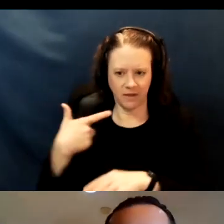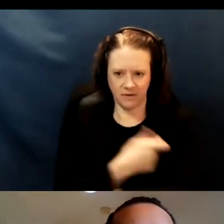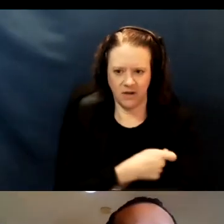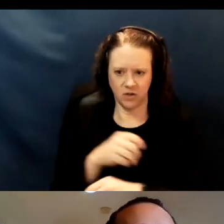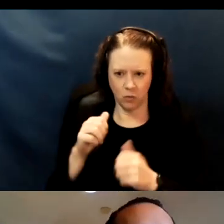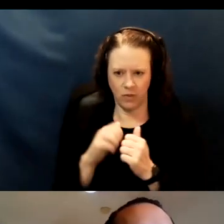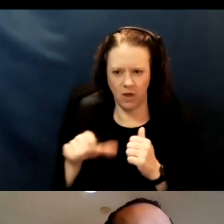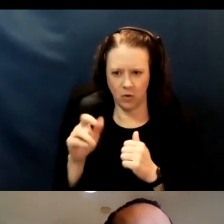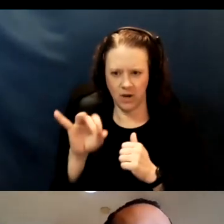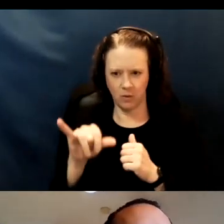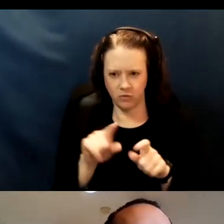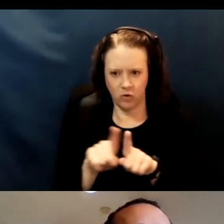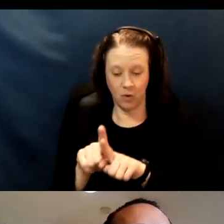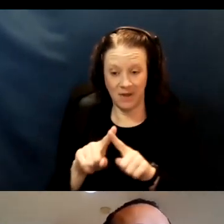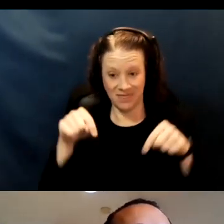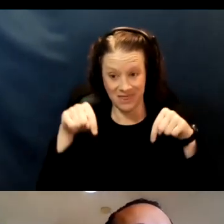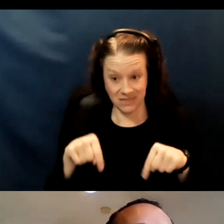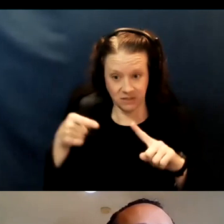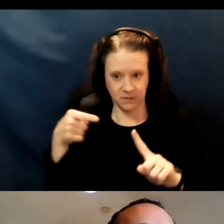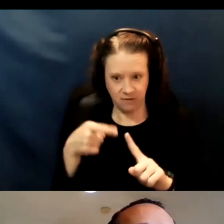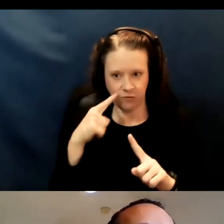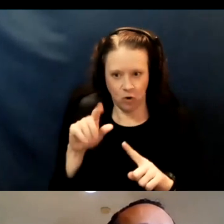I mean, a county and its partners are vaccinating.